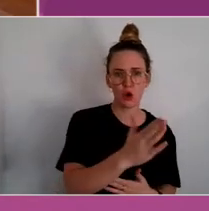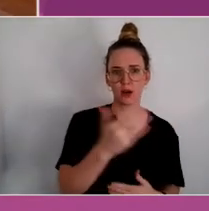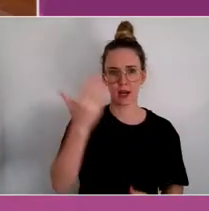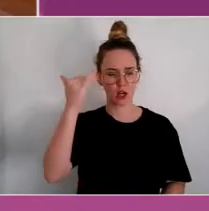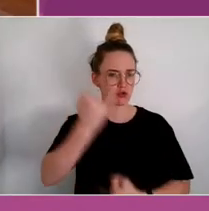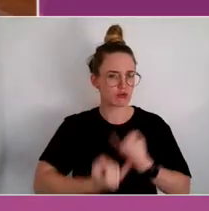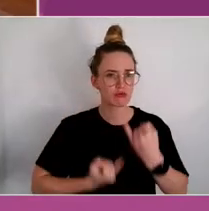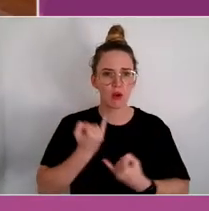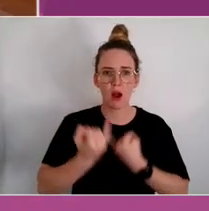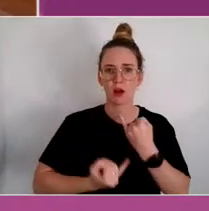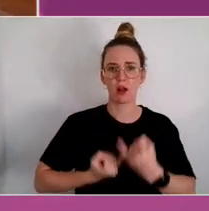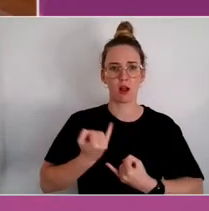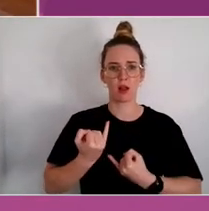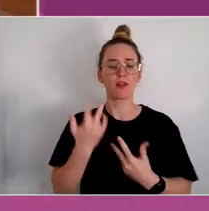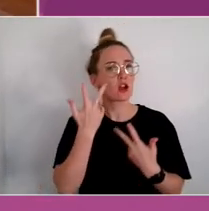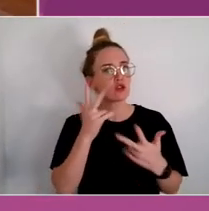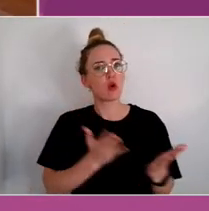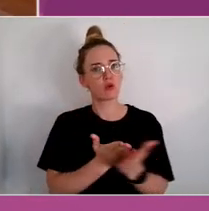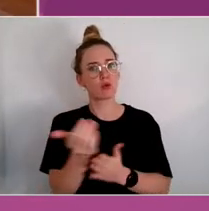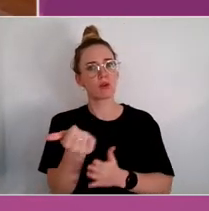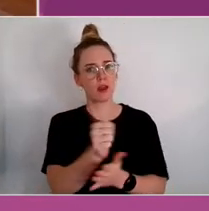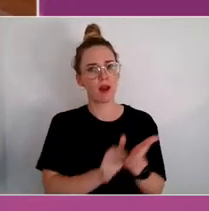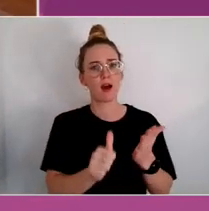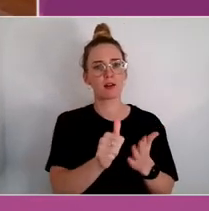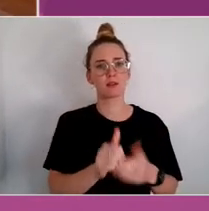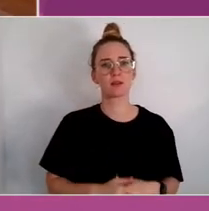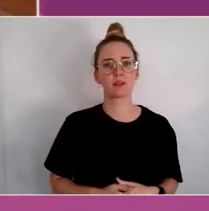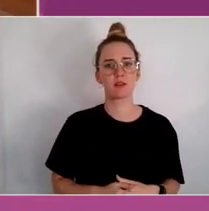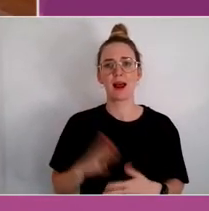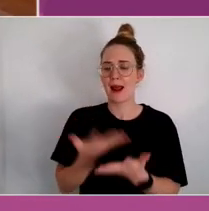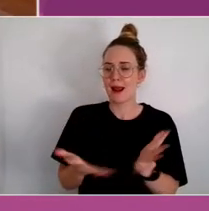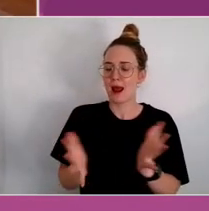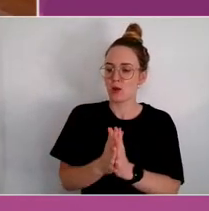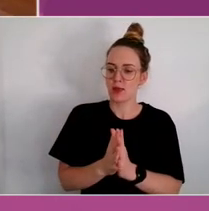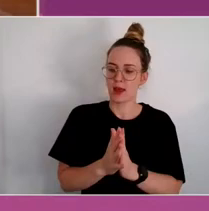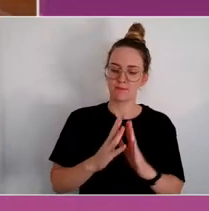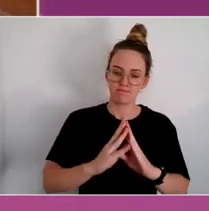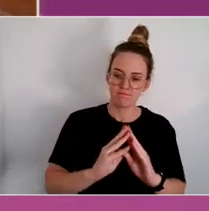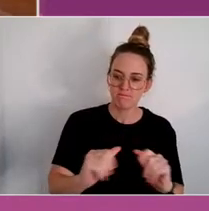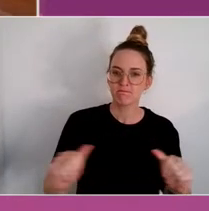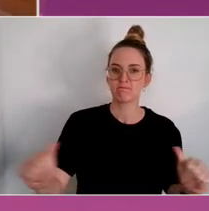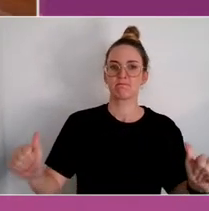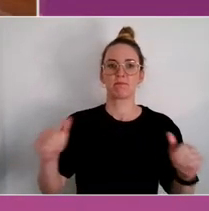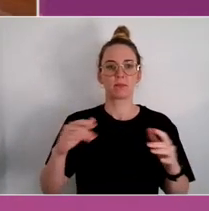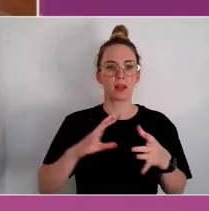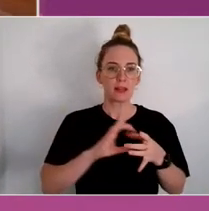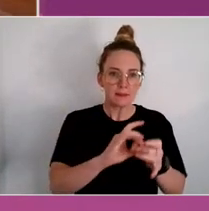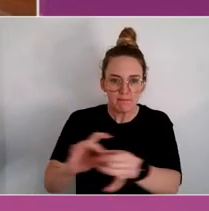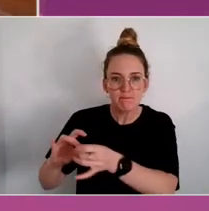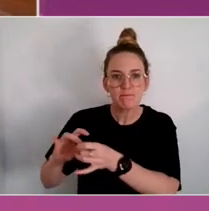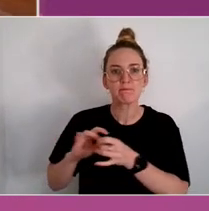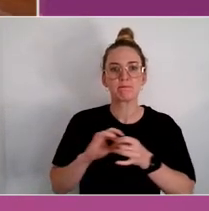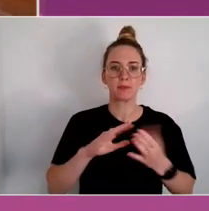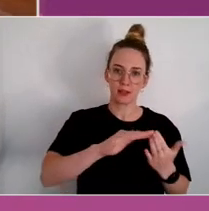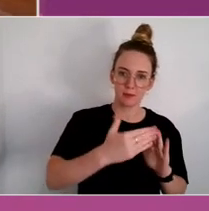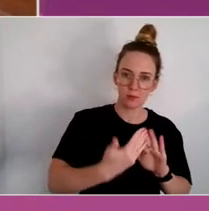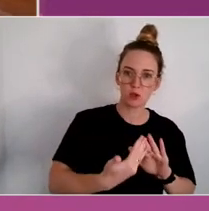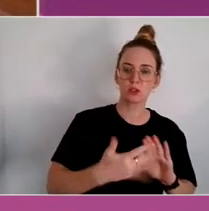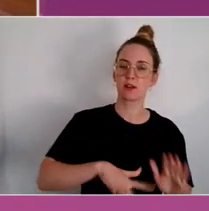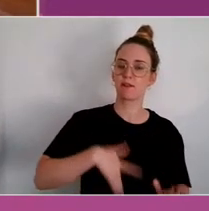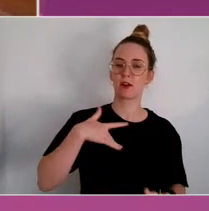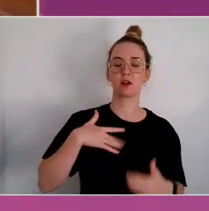And also, the journey of healing through connections, through community, through culture and country